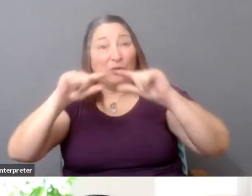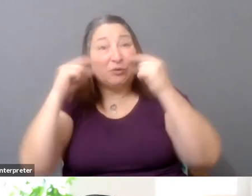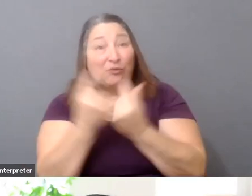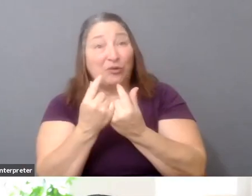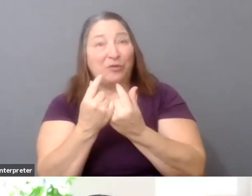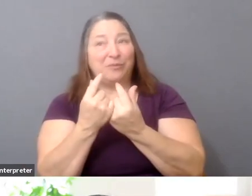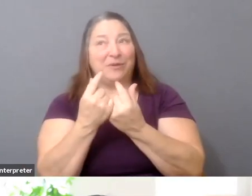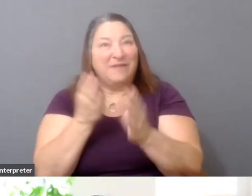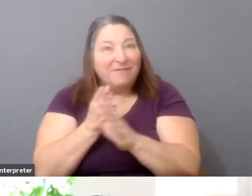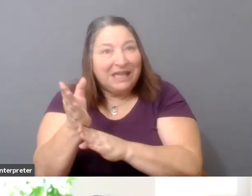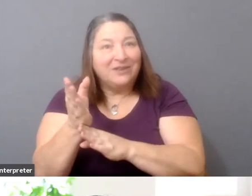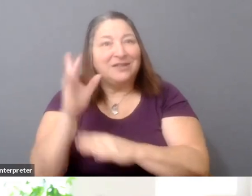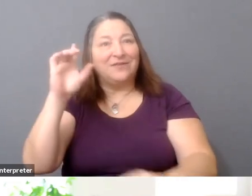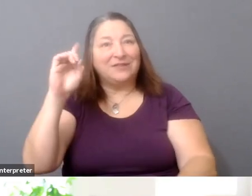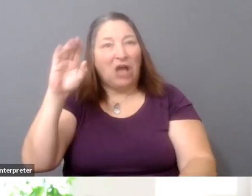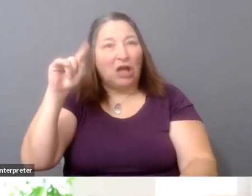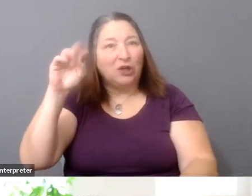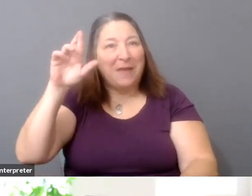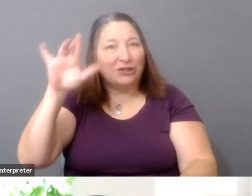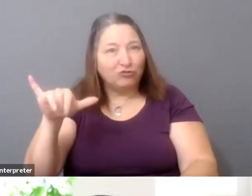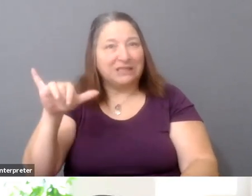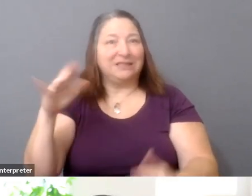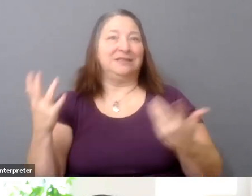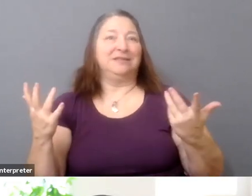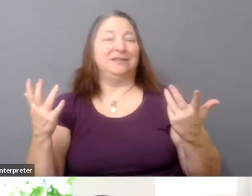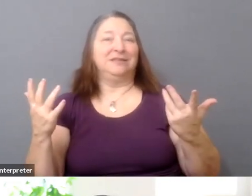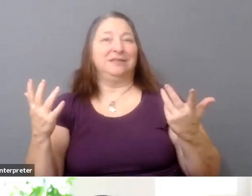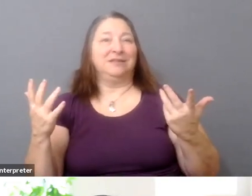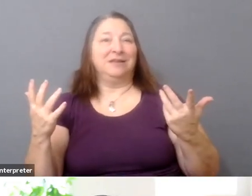I don't have the answer, but I'd love for us to reframe our thinking around that.